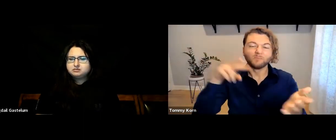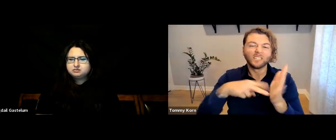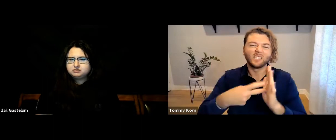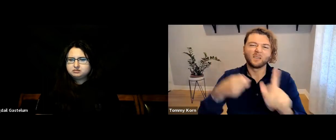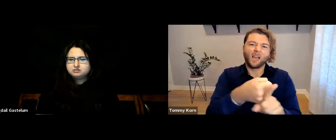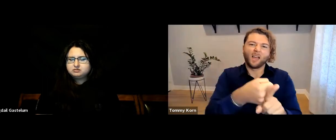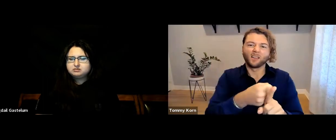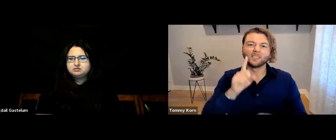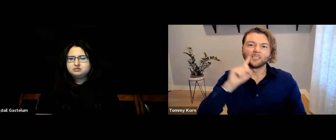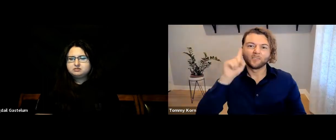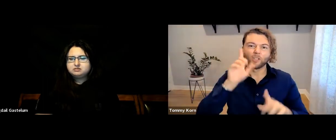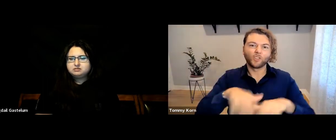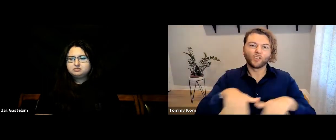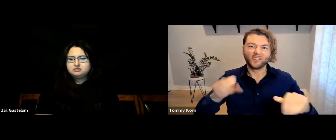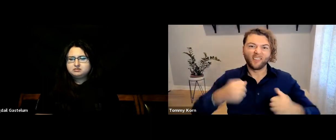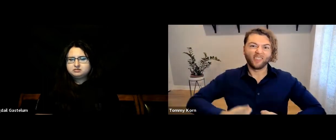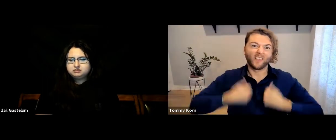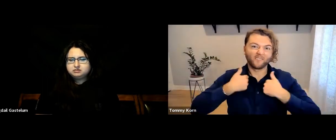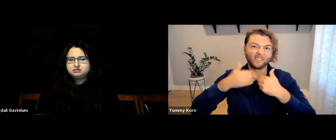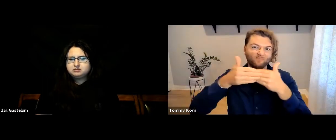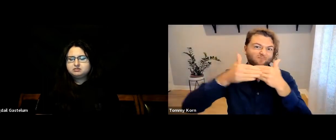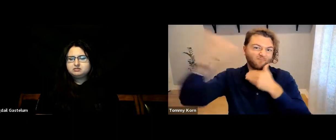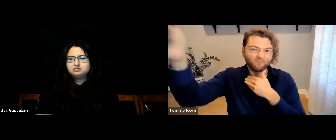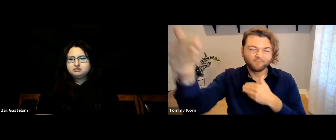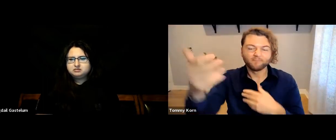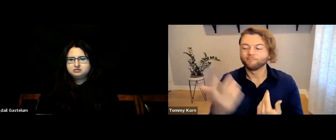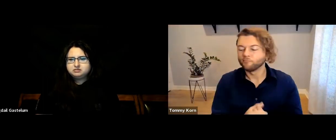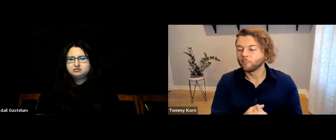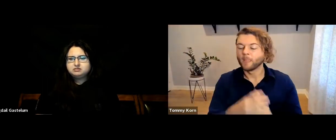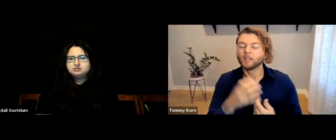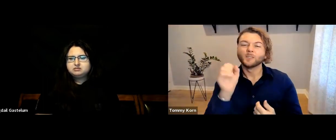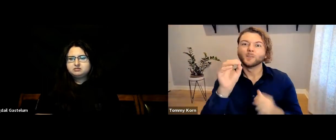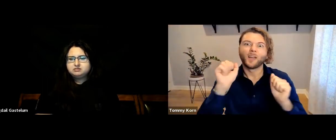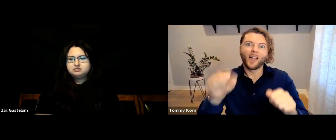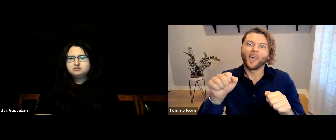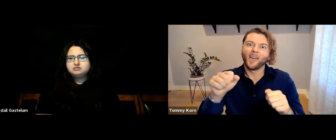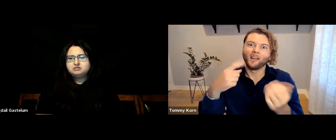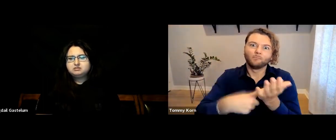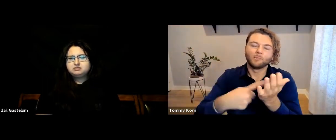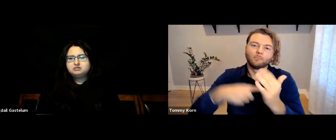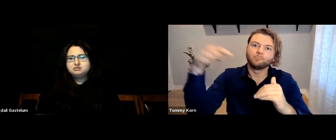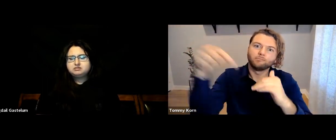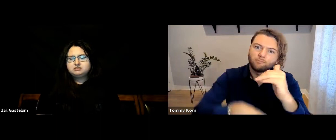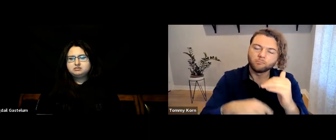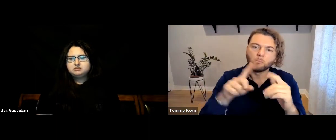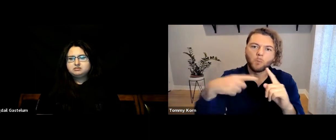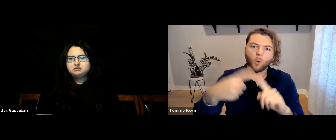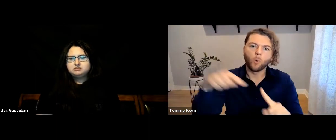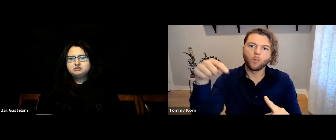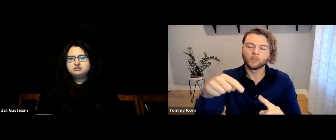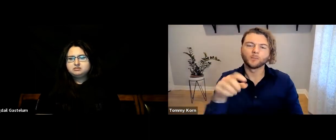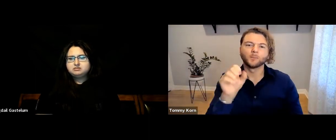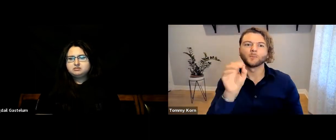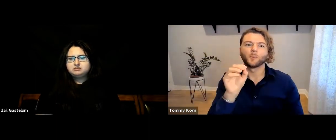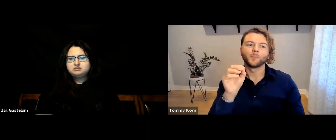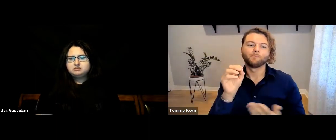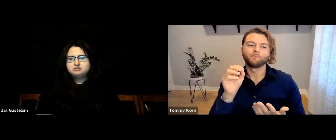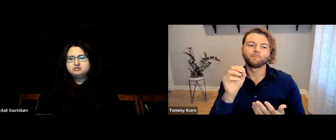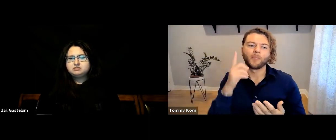and have negative ramifications for the rest of the Deaf kids’ lives. That’s why it’s so important to have these deep conversations